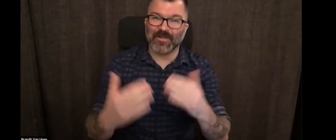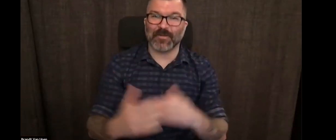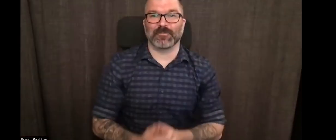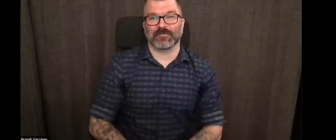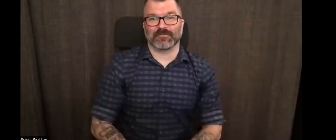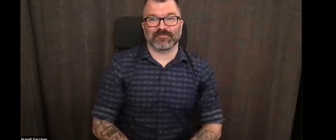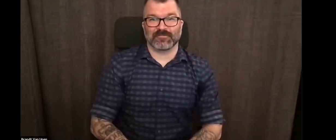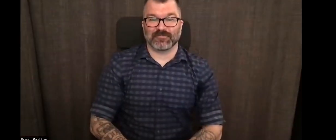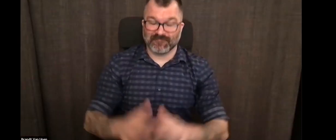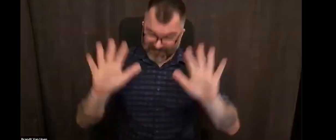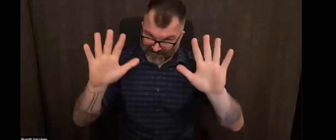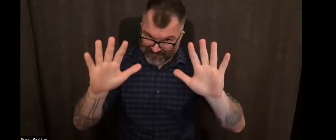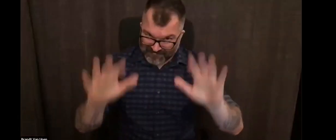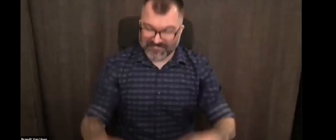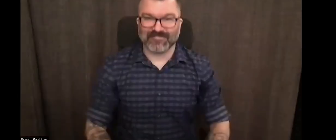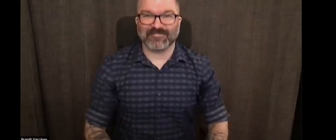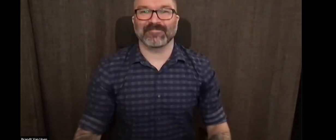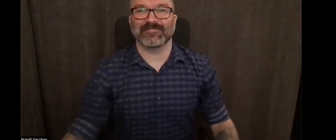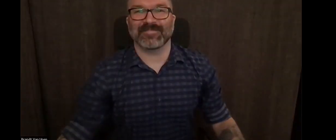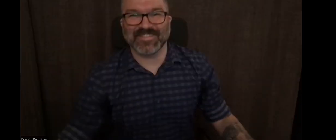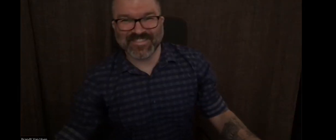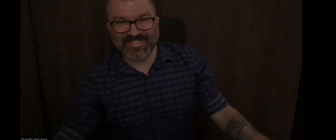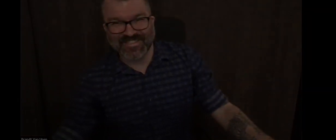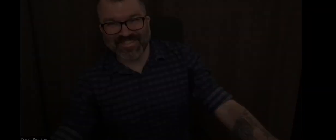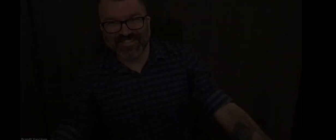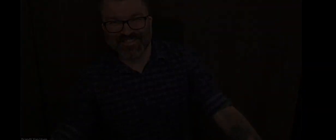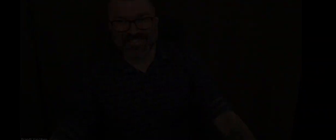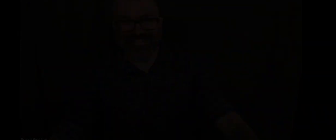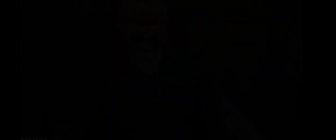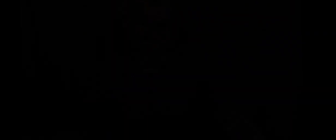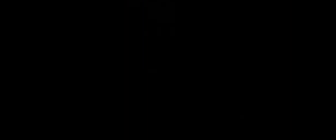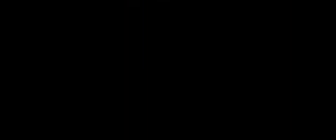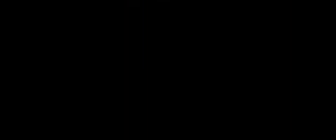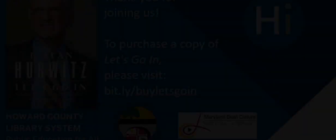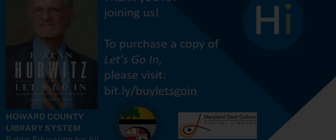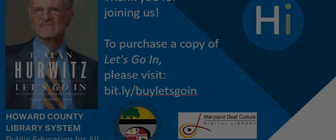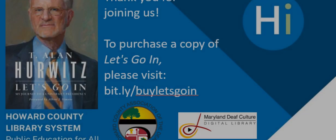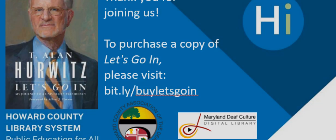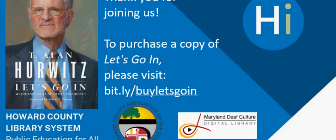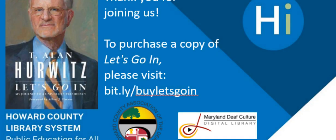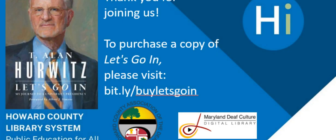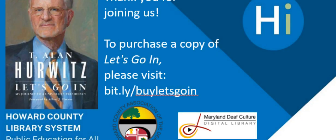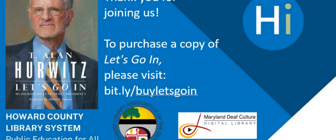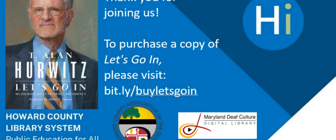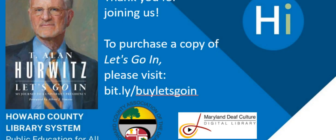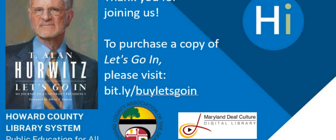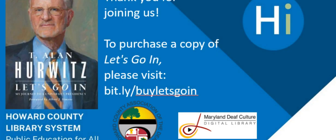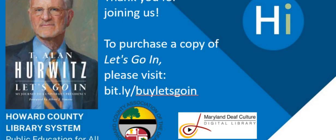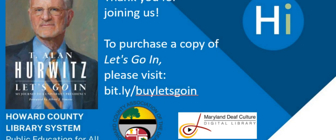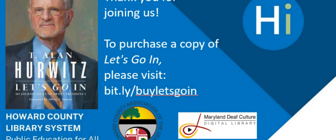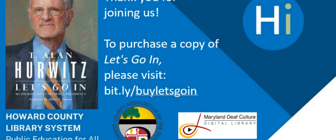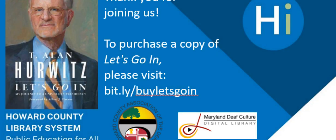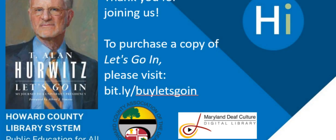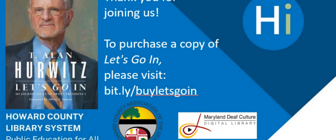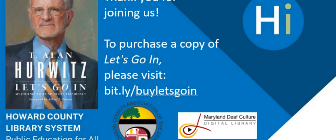open for those programs. Again, thank you all for coming. Enjoy your evening. Good night.